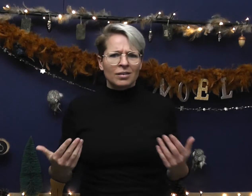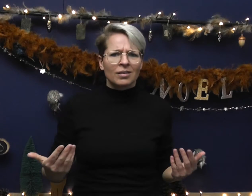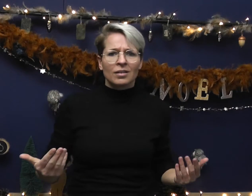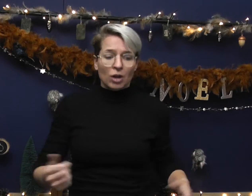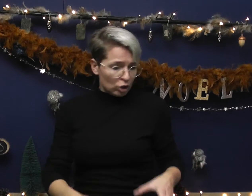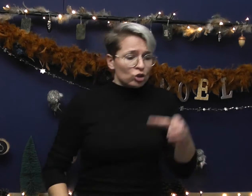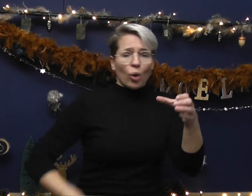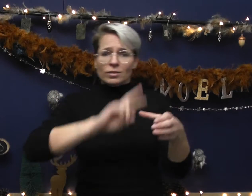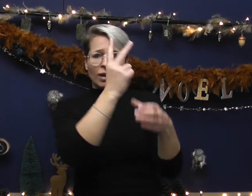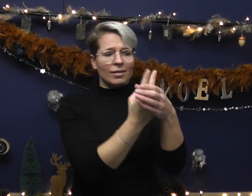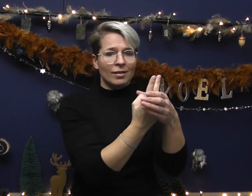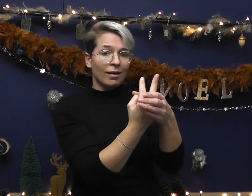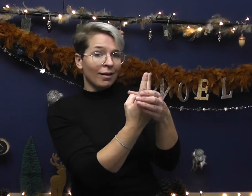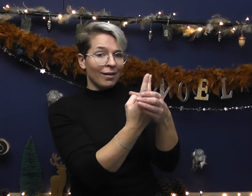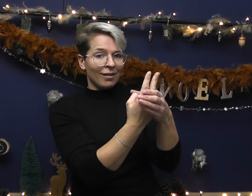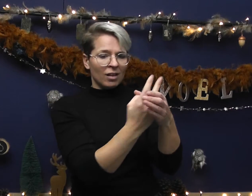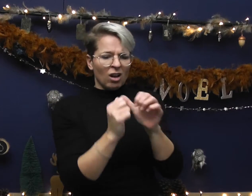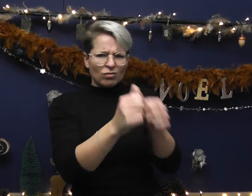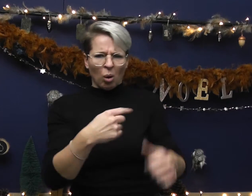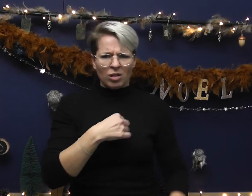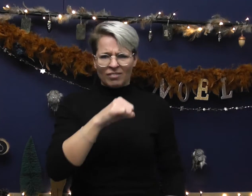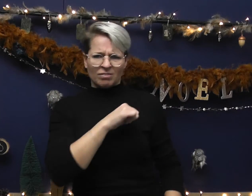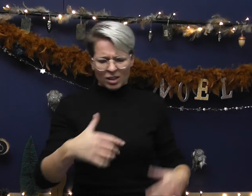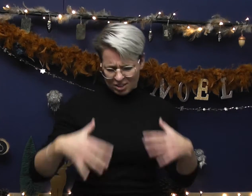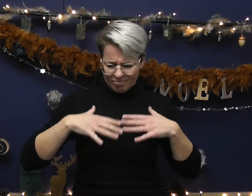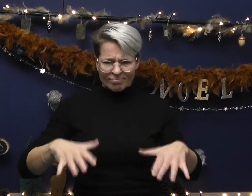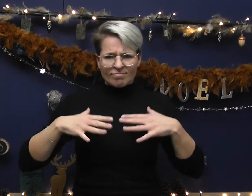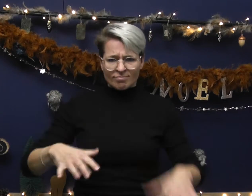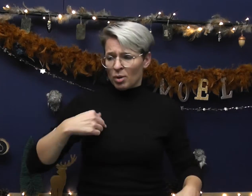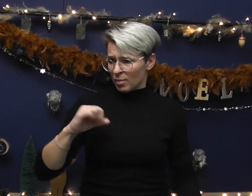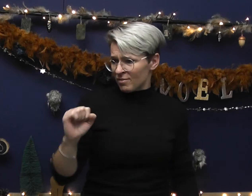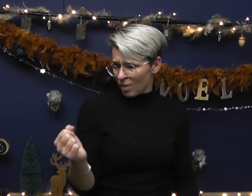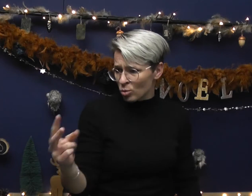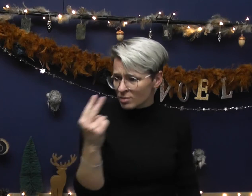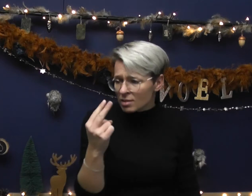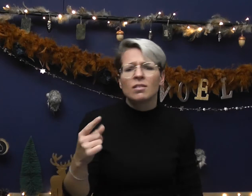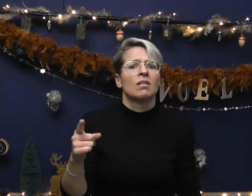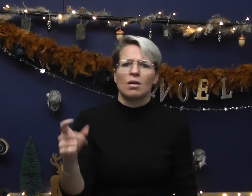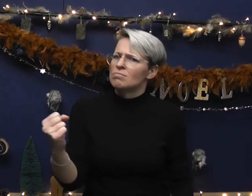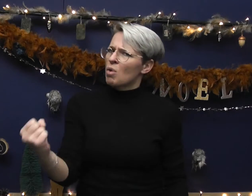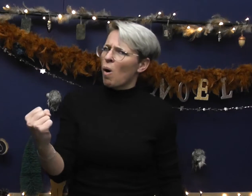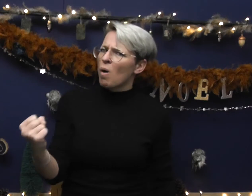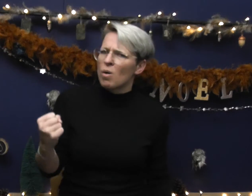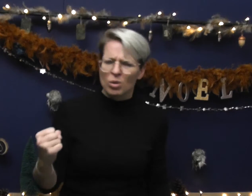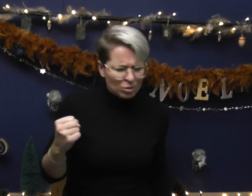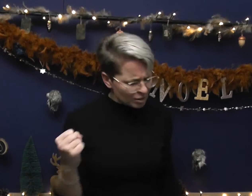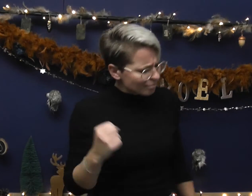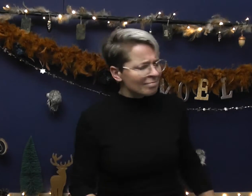Down the flutes, in my boots Now I'm covered in soot Mrs. Claus will go mad (Mrs. Claus will go mad)